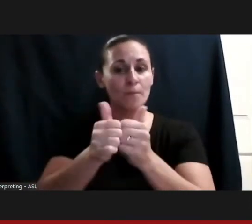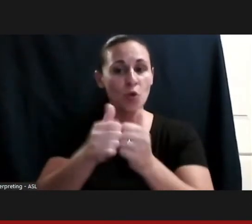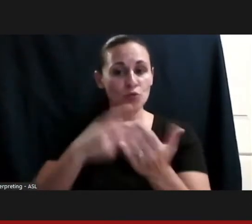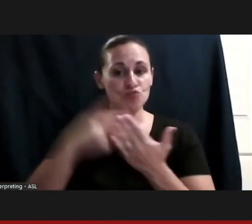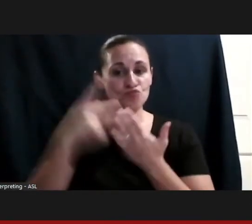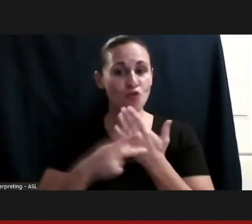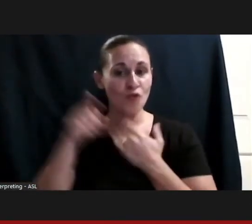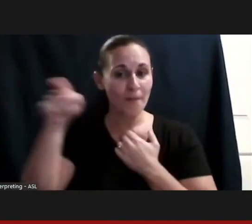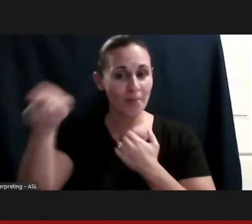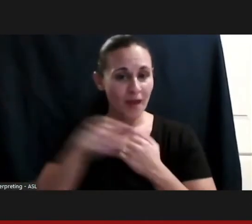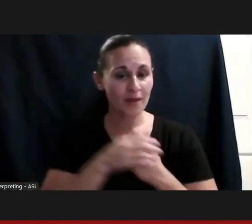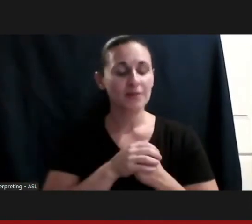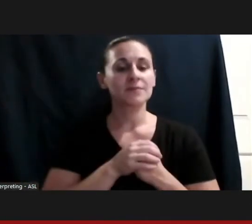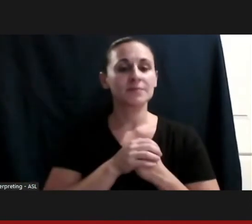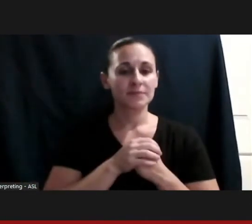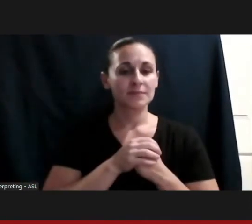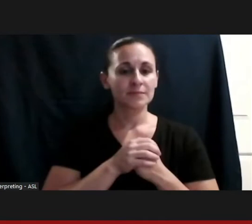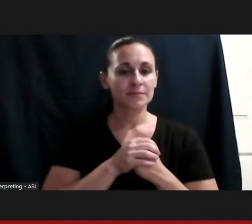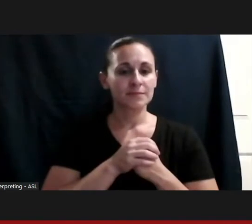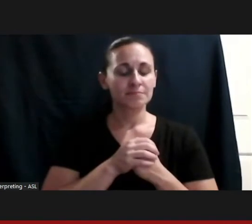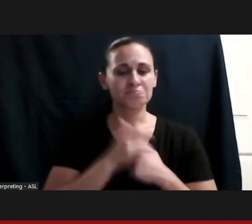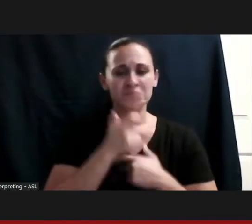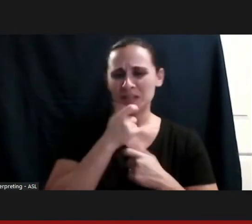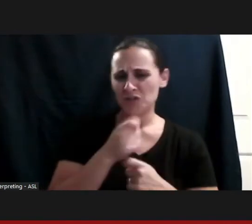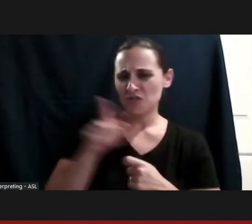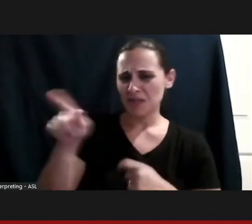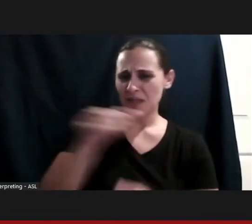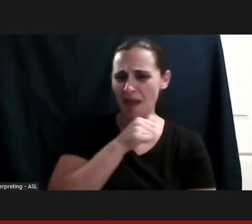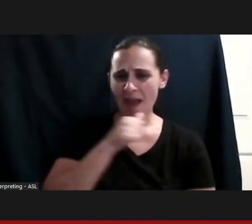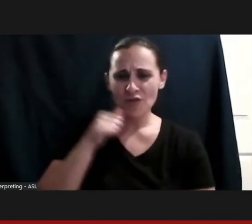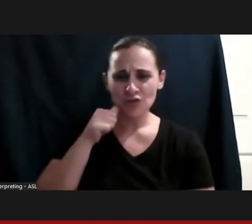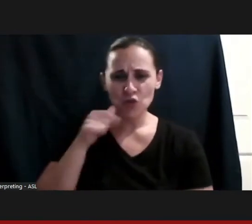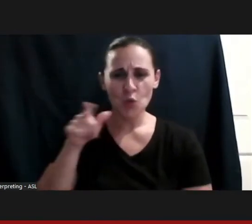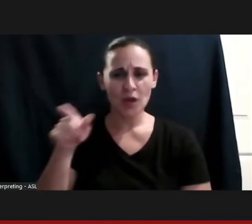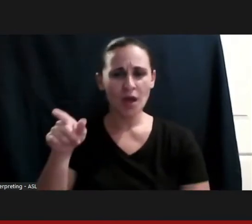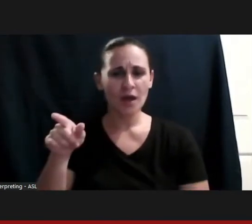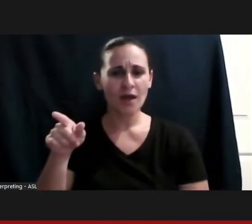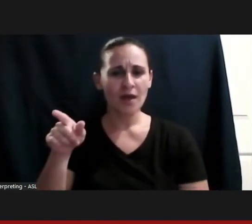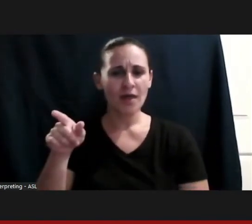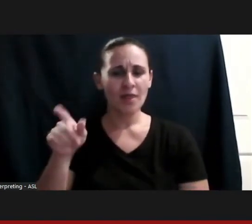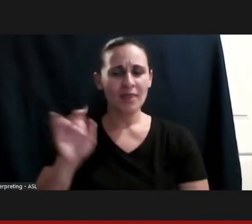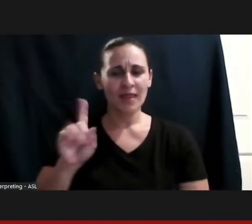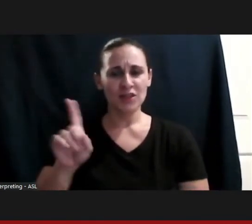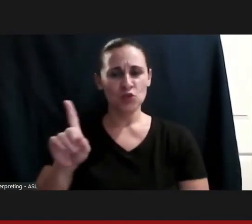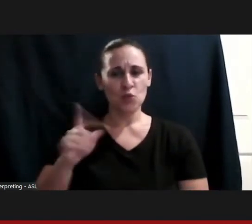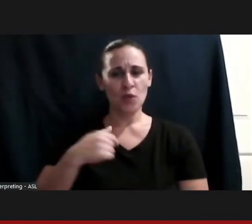Interestingly Arizona was actually the place where I identified a strong